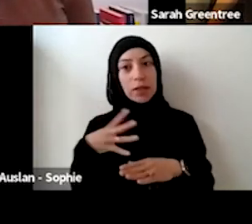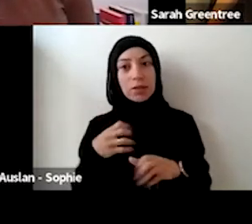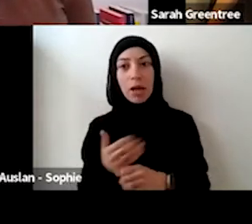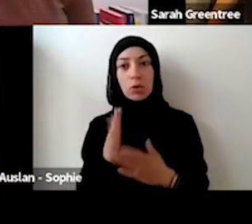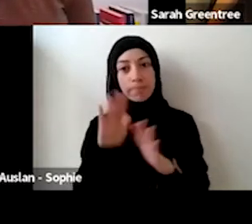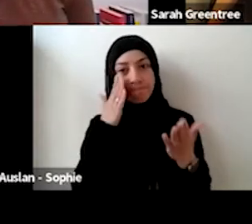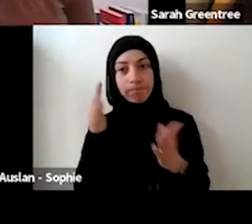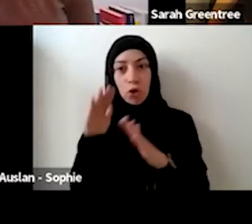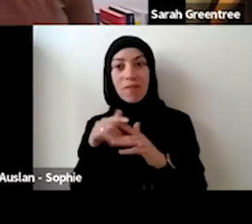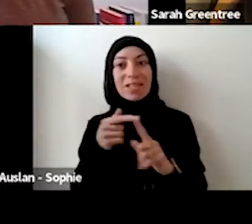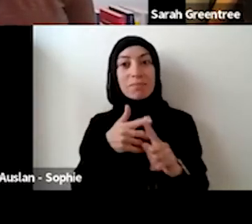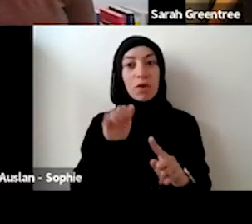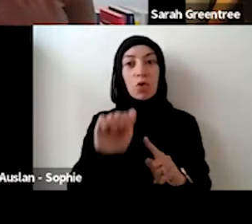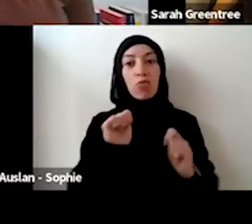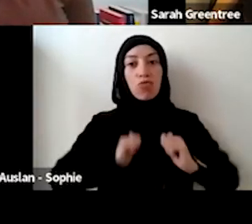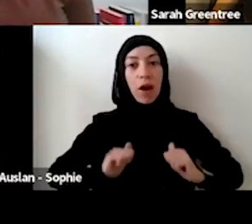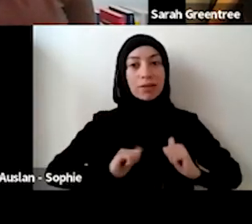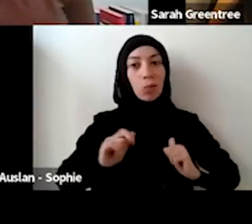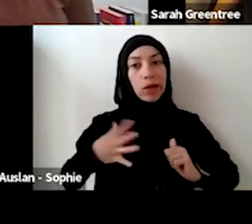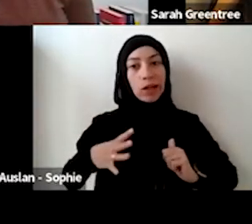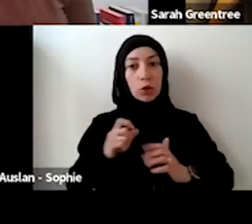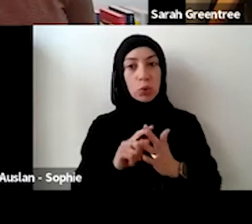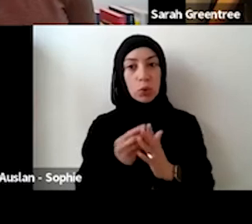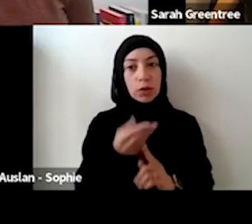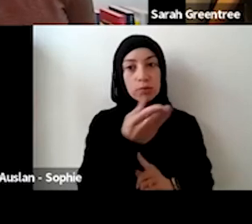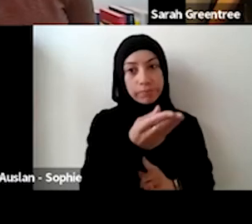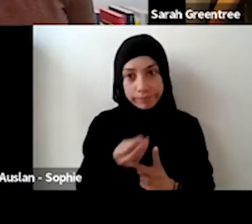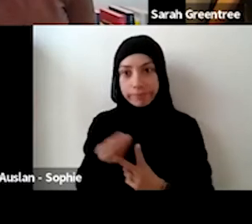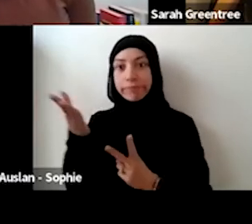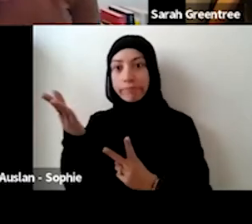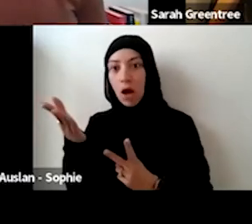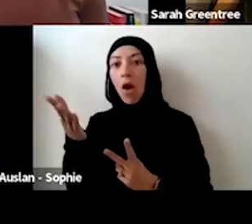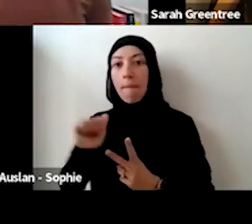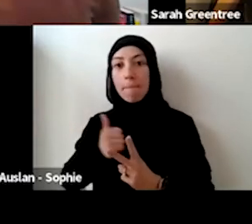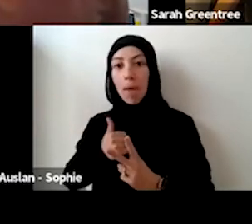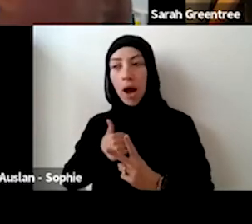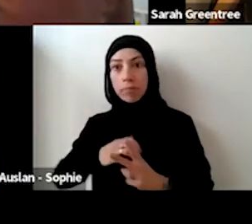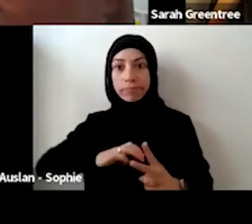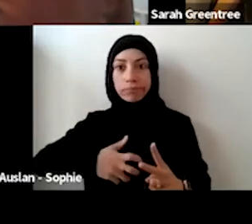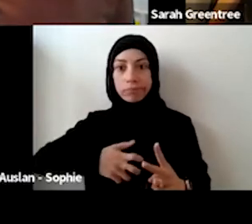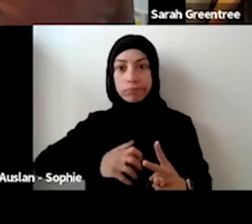Really, because you want to kind of emphasize the particular practice that you're submitting to. So it is. the particular practice you are submitting to. It's a bit of extra work in that sense,